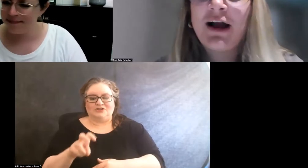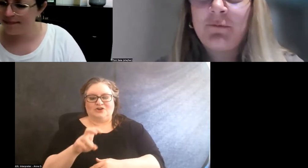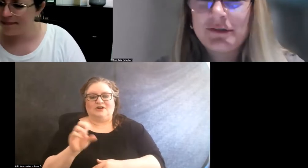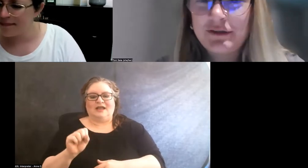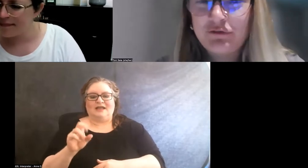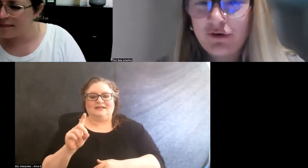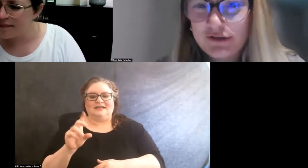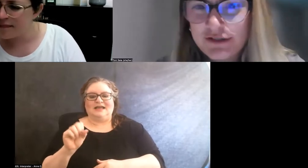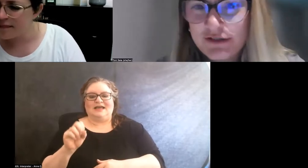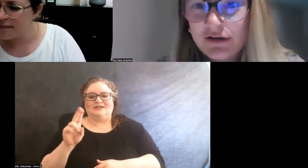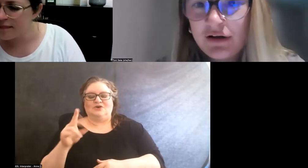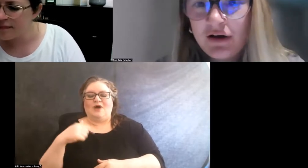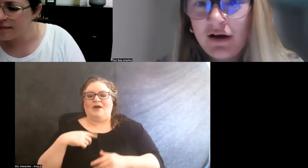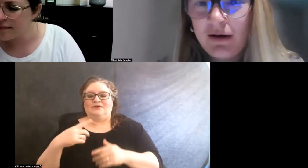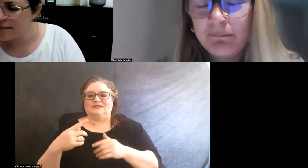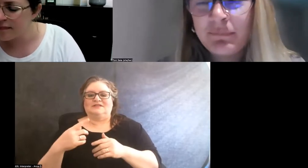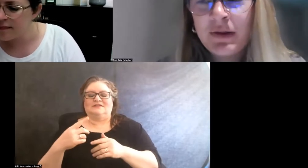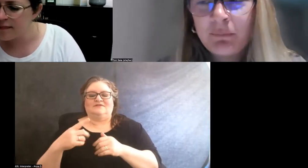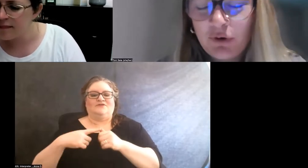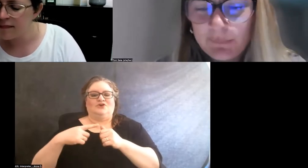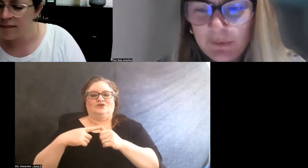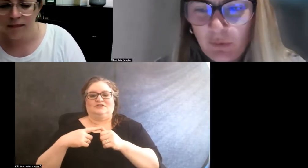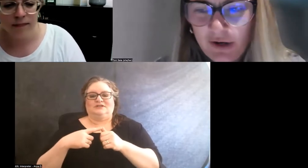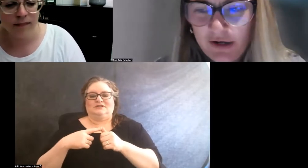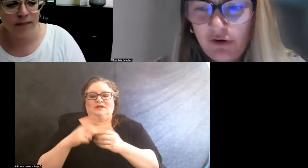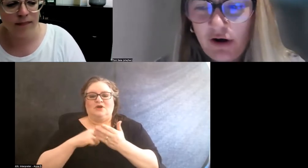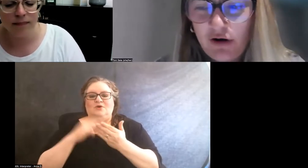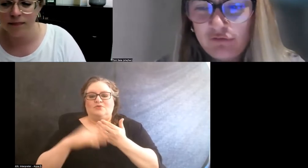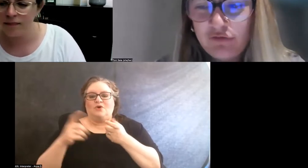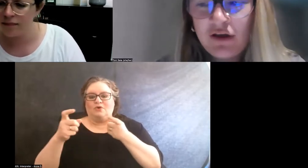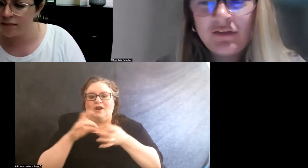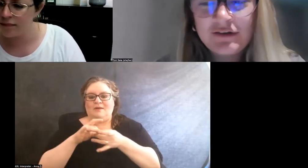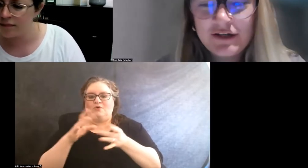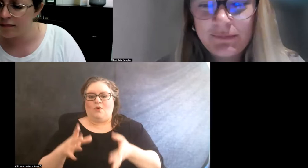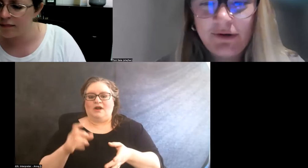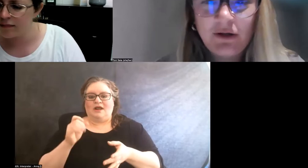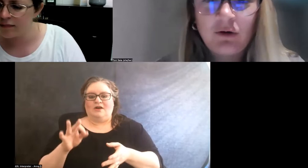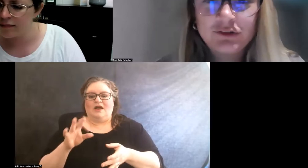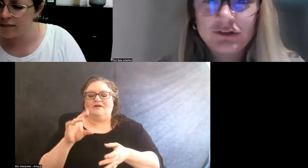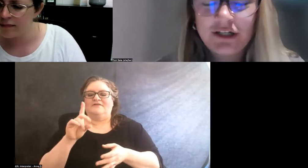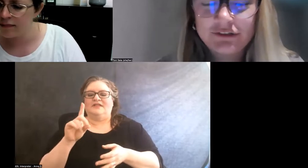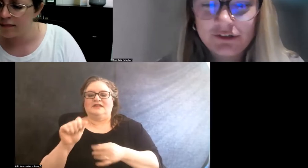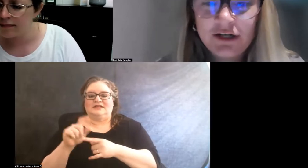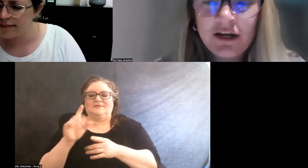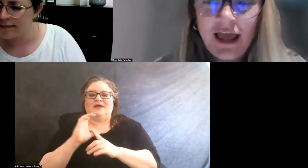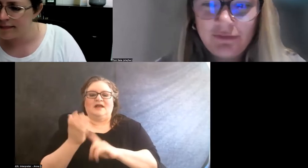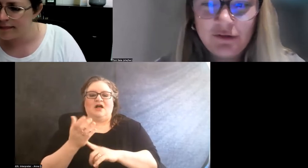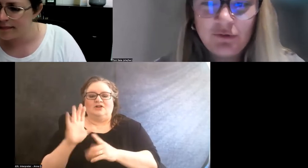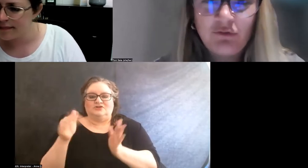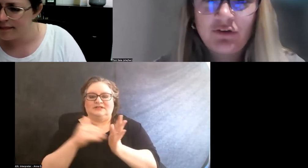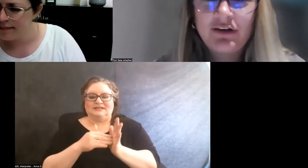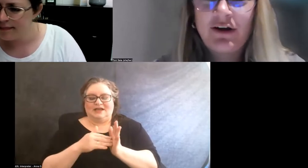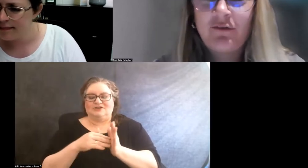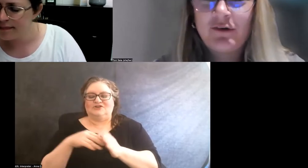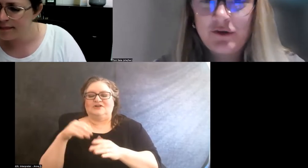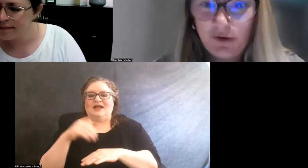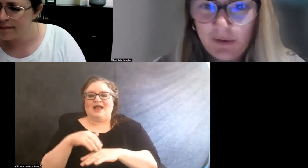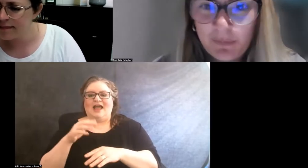I was the first program coordinator of the Disability Cultural Center at the University of Arizona.